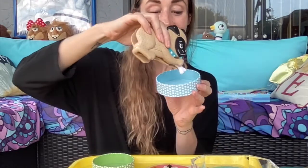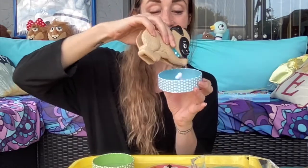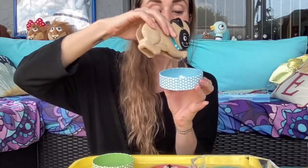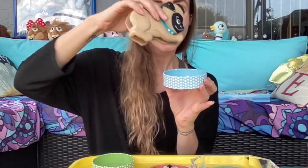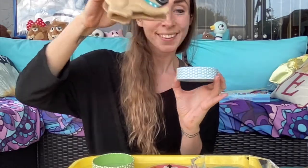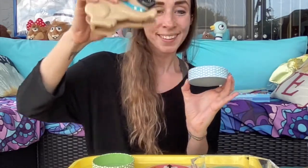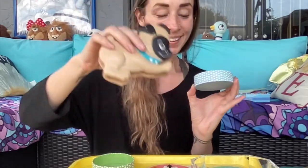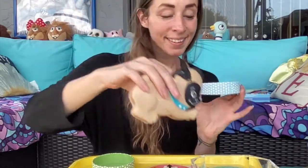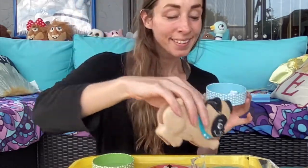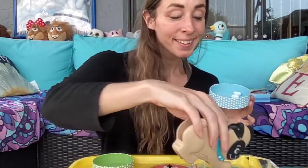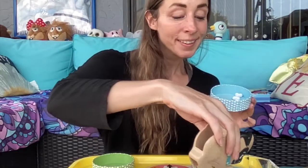three